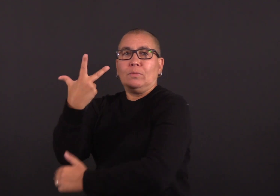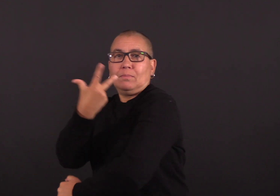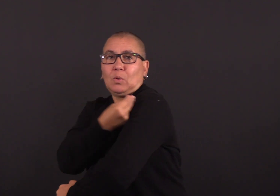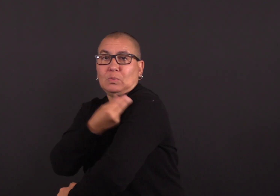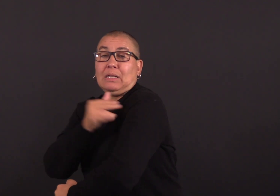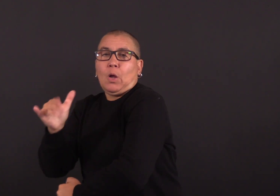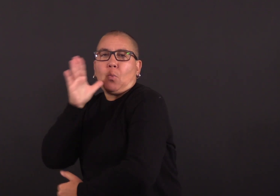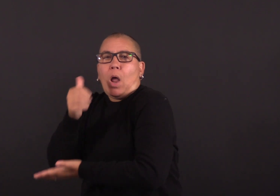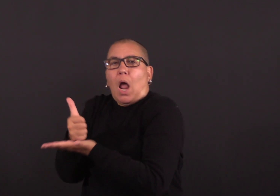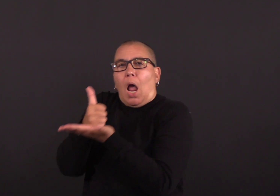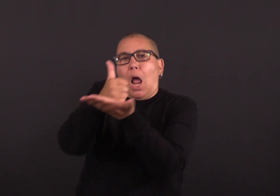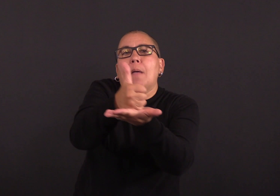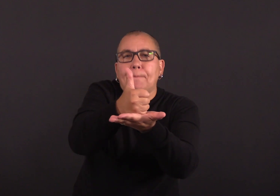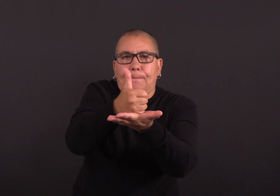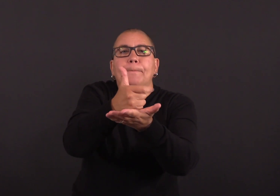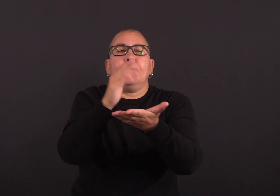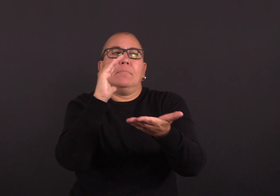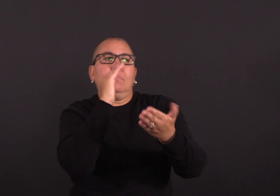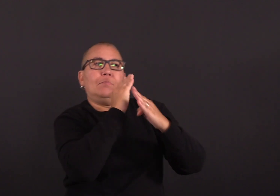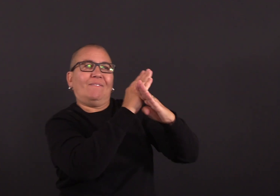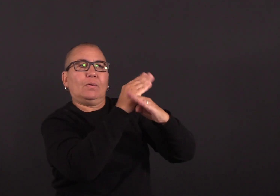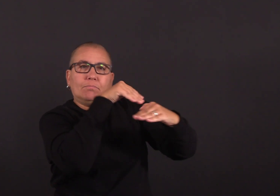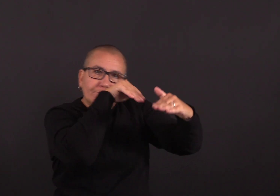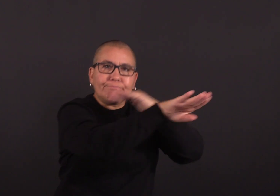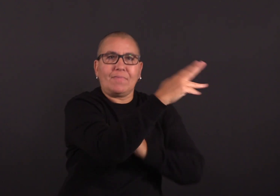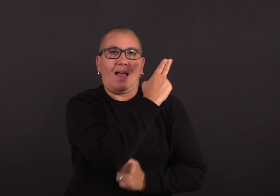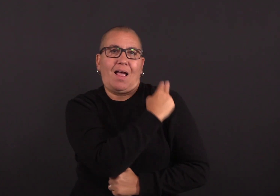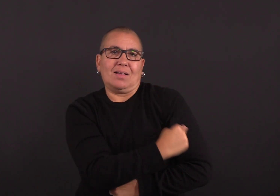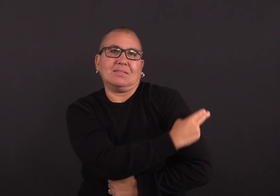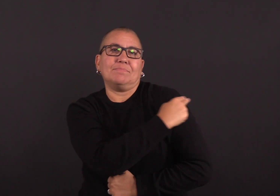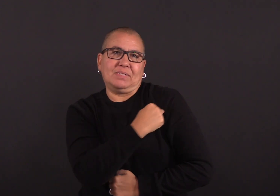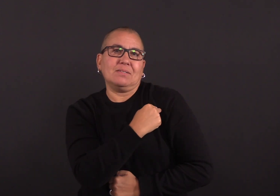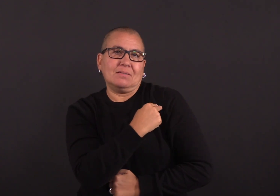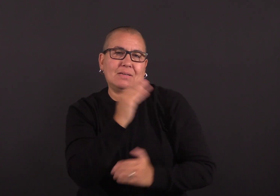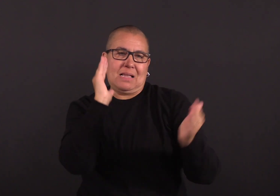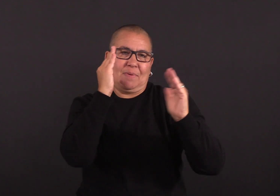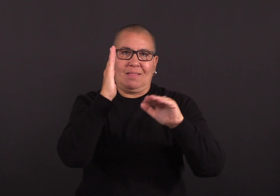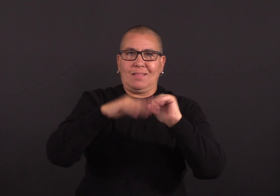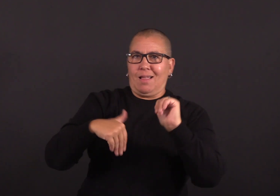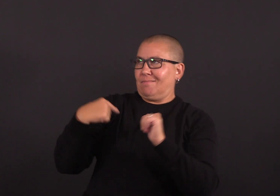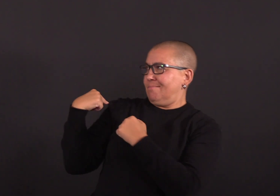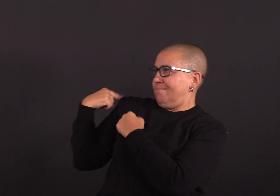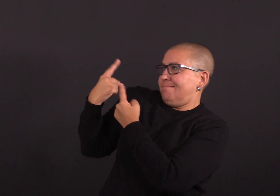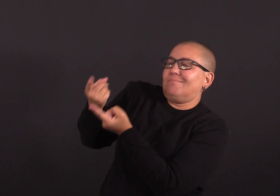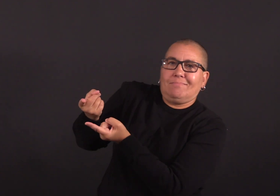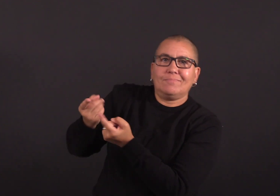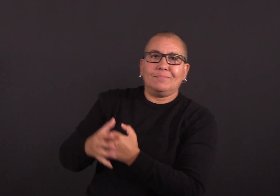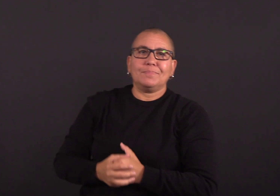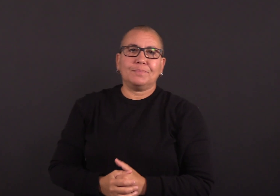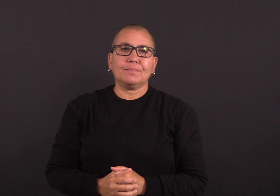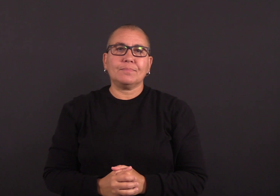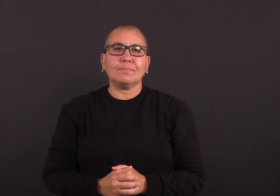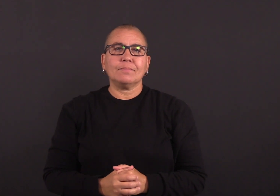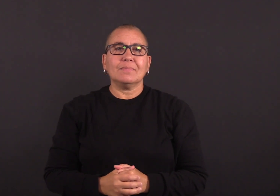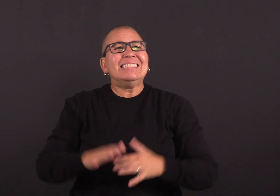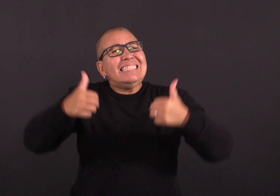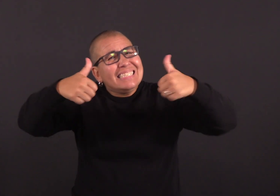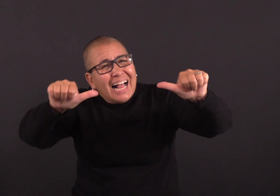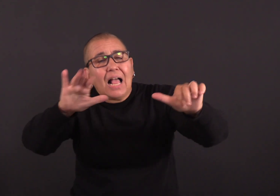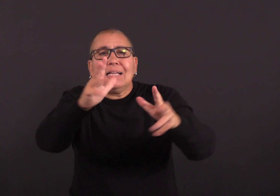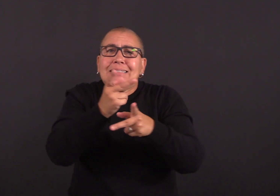are immunocompromised, or have underlying medical conditions, such as obesity or chronic